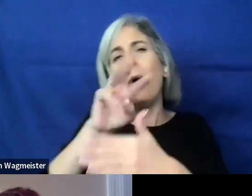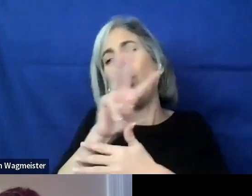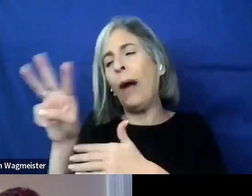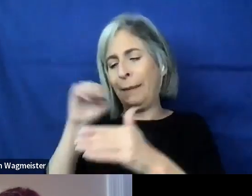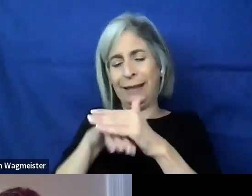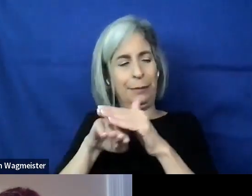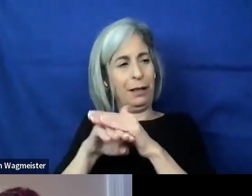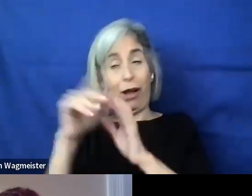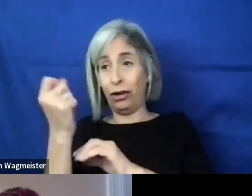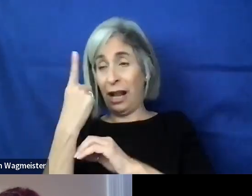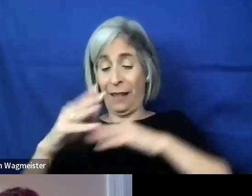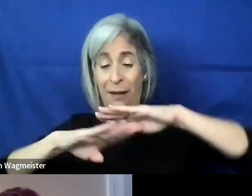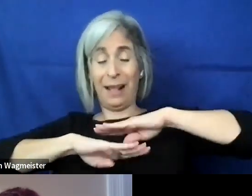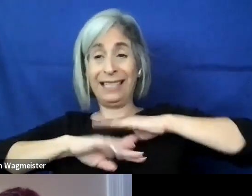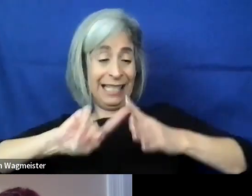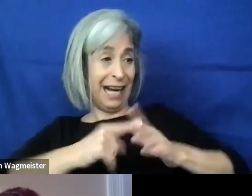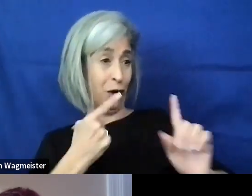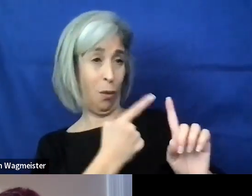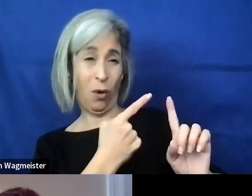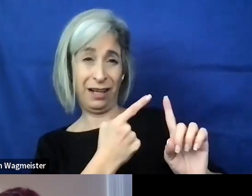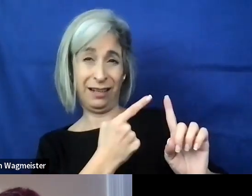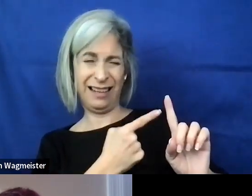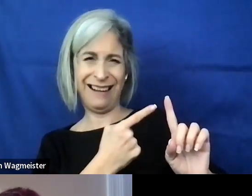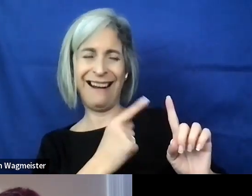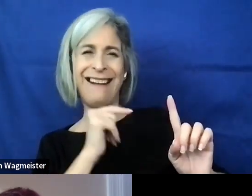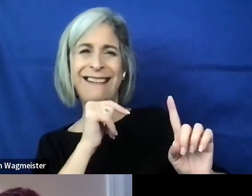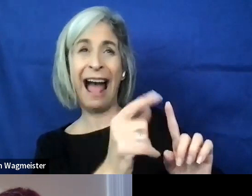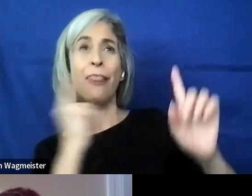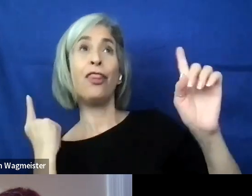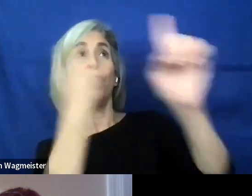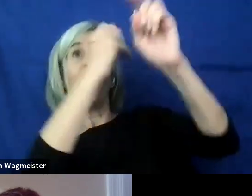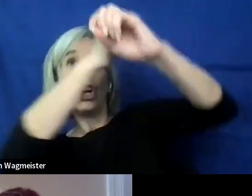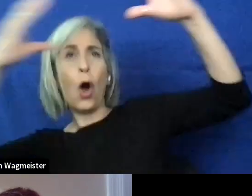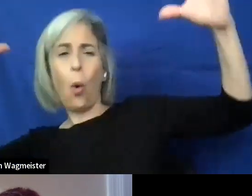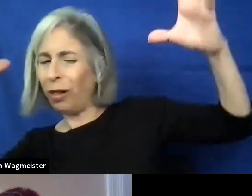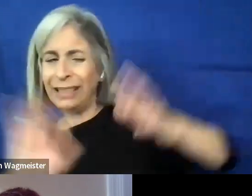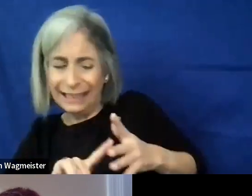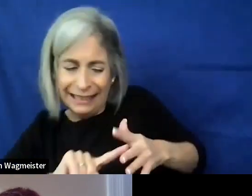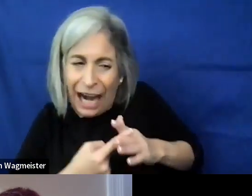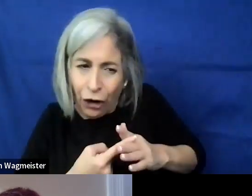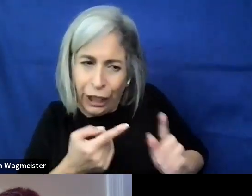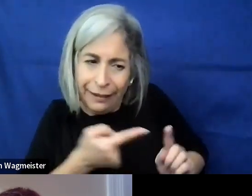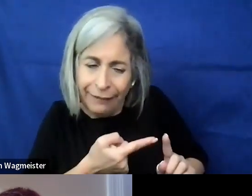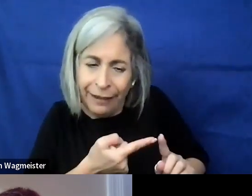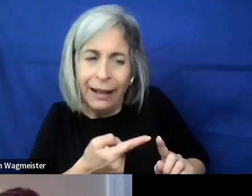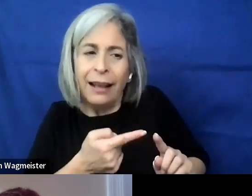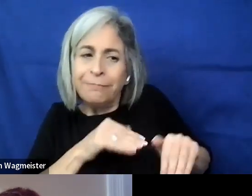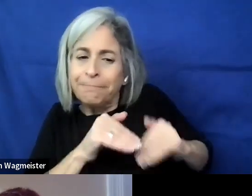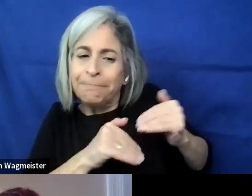that compliance is a starting point versus our goal to be equitable and usable. And to start with that understanding.